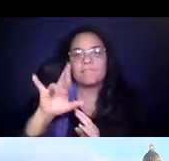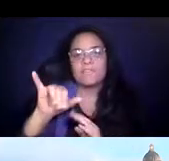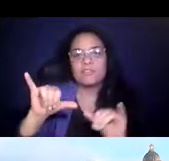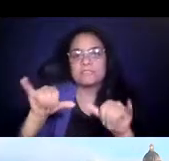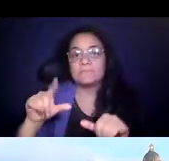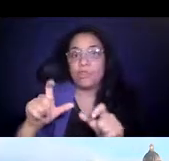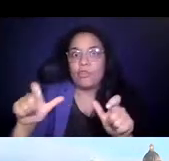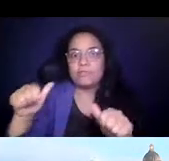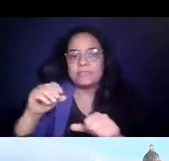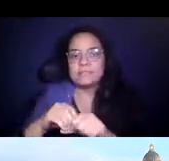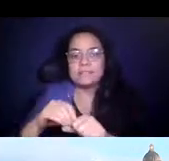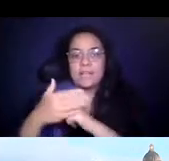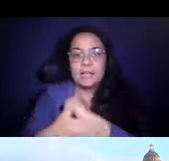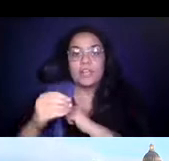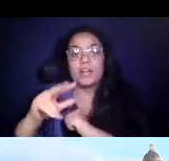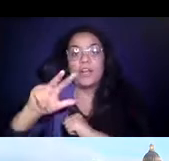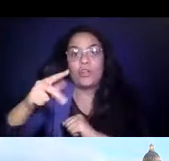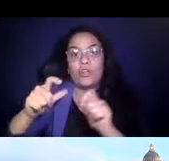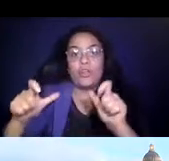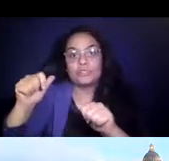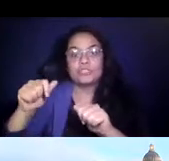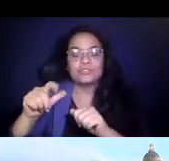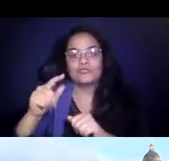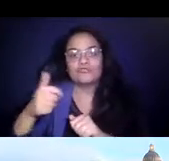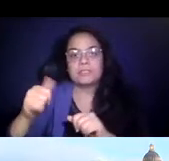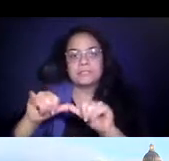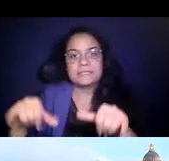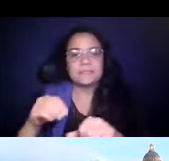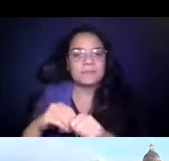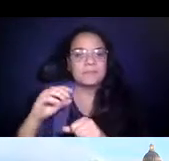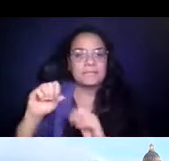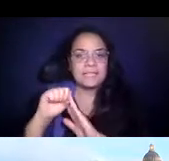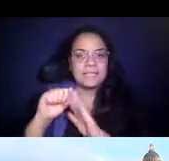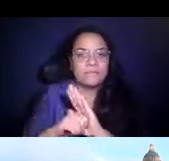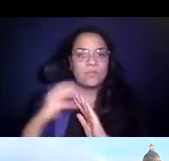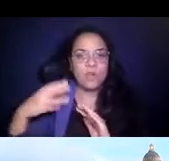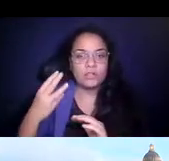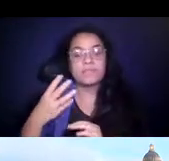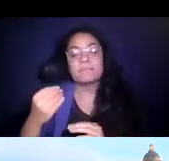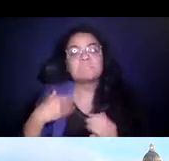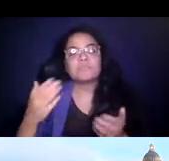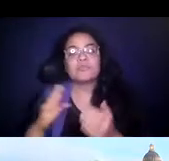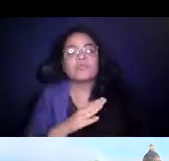and the third largest transit system in the State 14:24:29 of Washington. 14:24:32 I also serve as a member of the board of directors of Sound Transit.